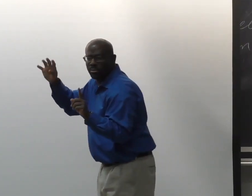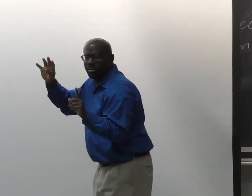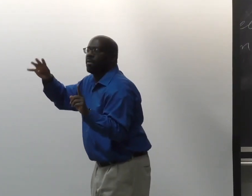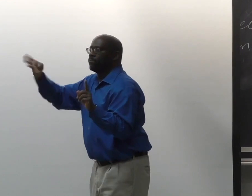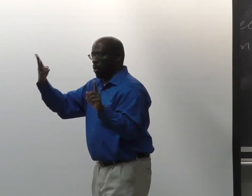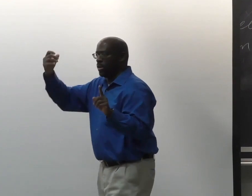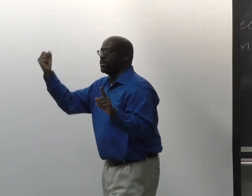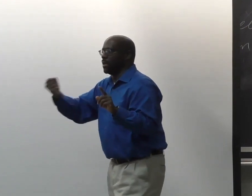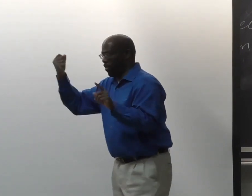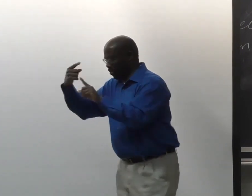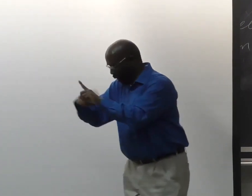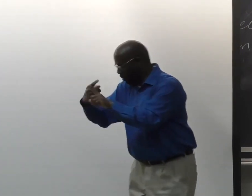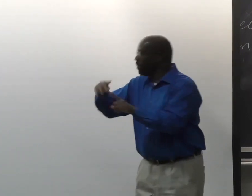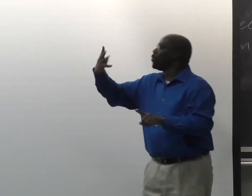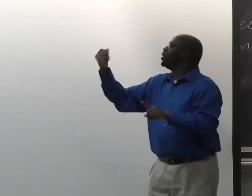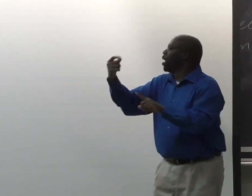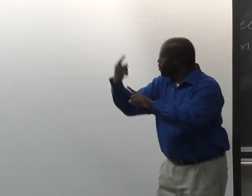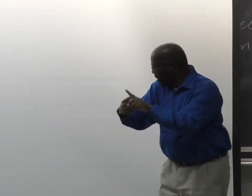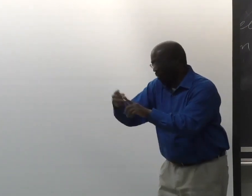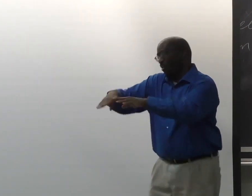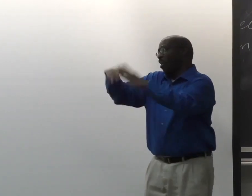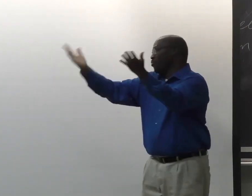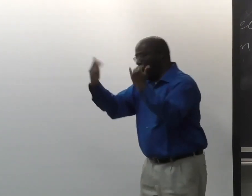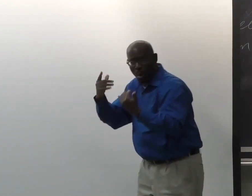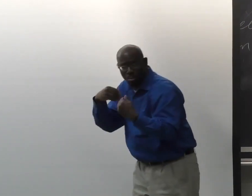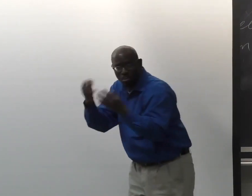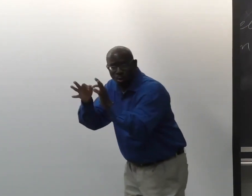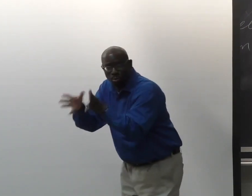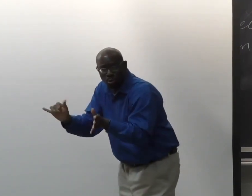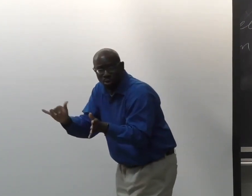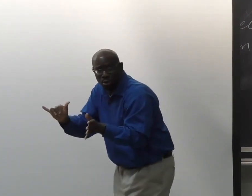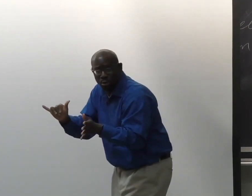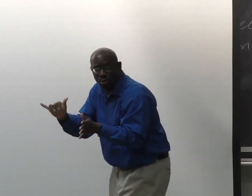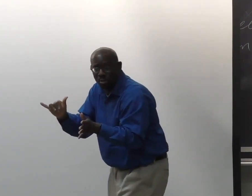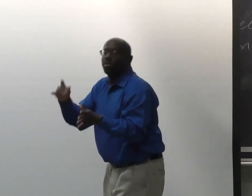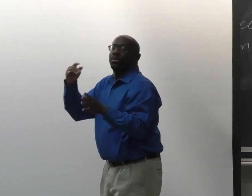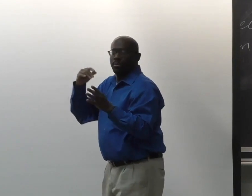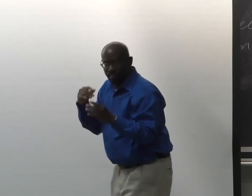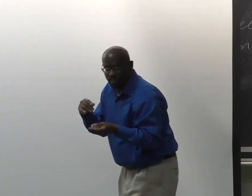Help me out. The fourth Saturday of every month. So it's open to everybody.